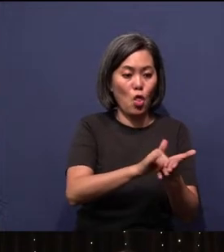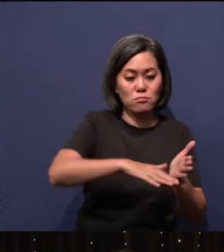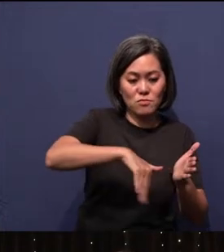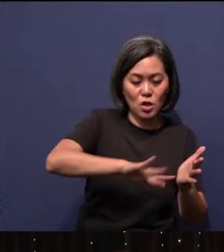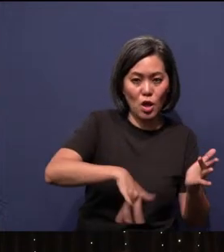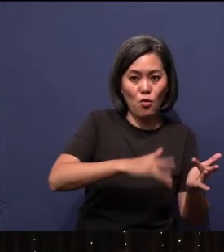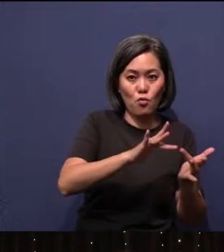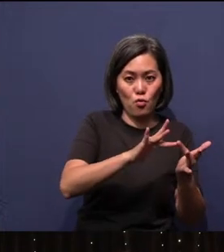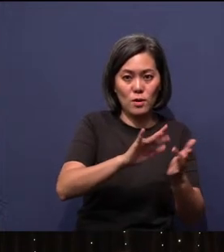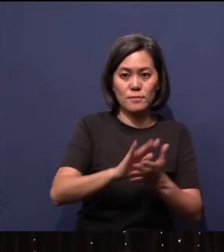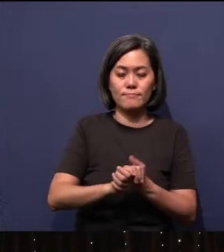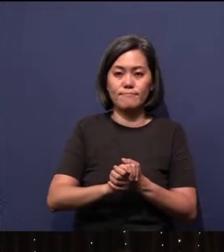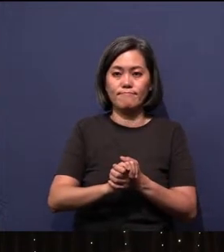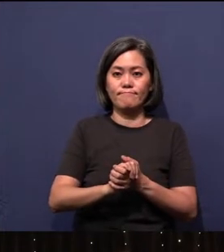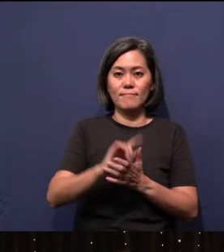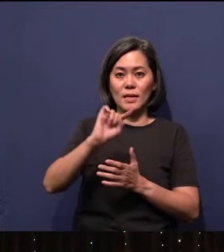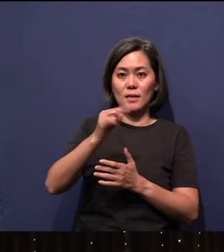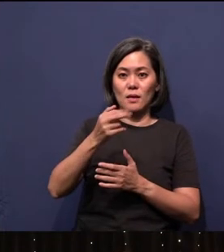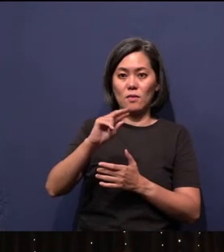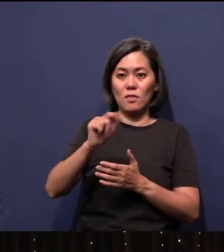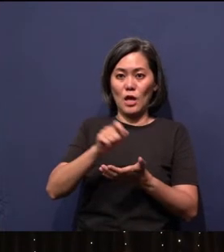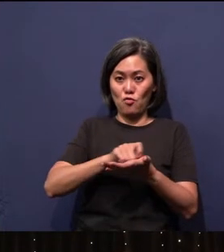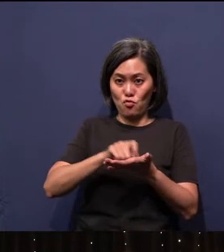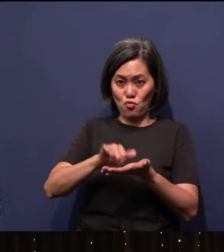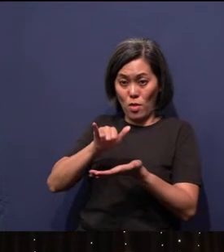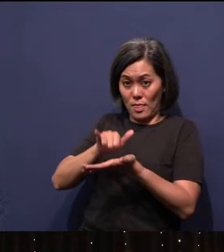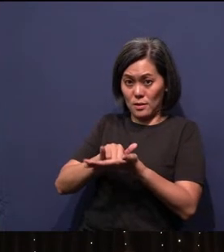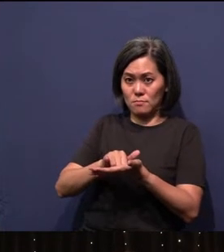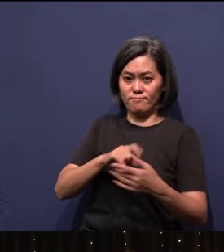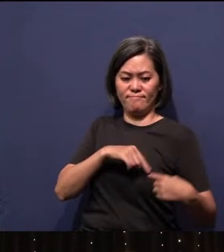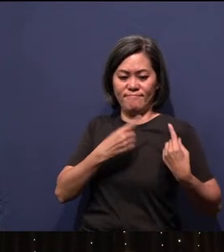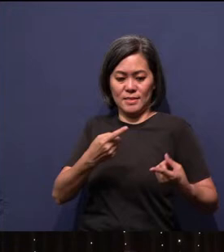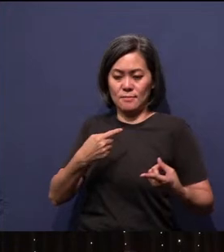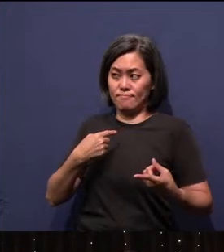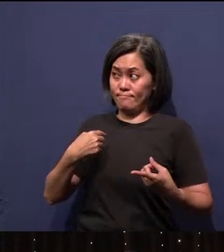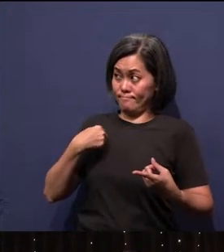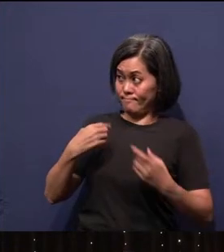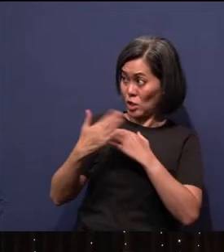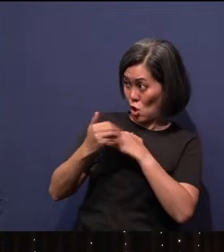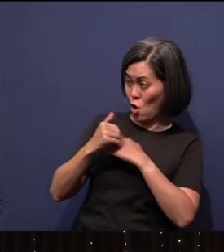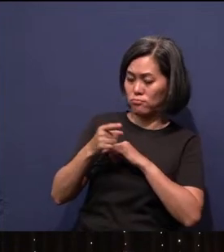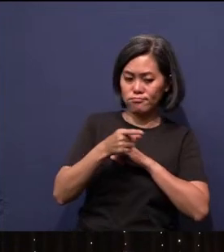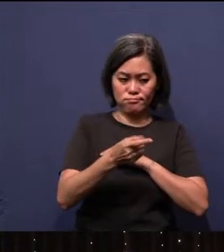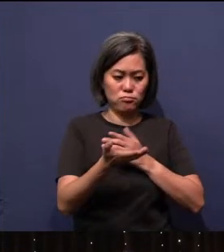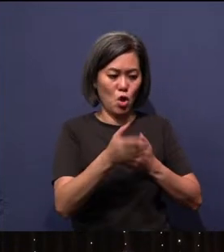Thang writes this, "Since I was called to serve the Lord, I committed my life to